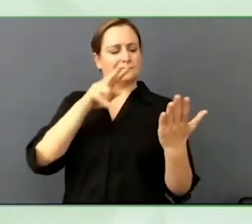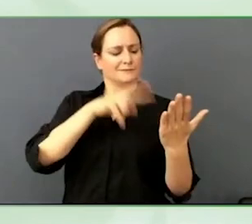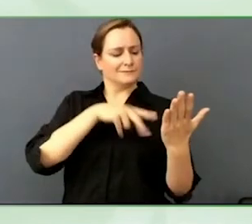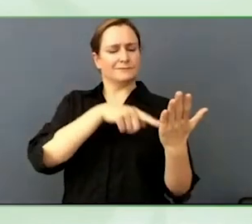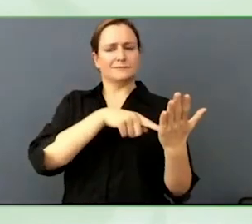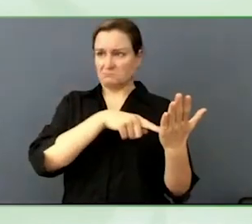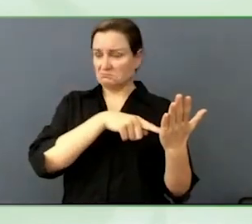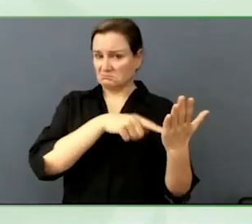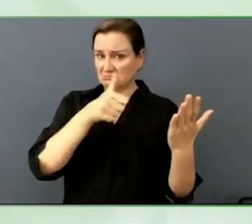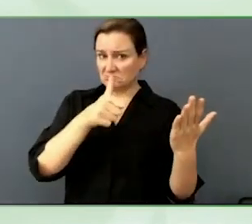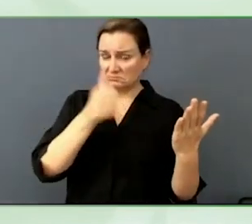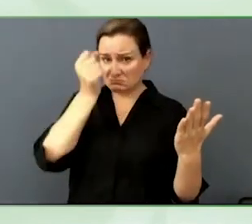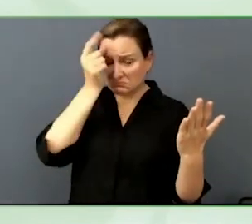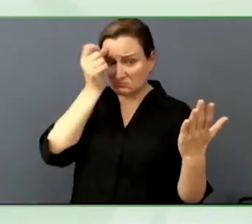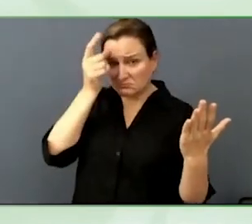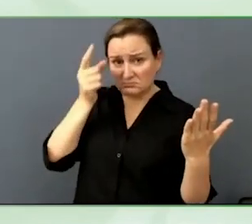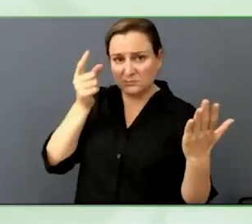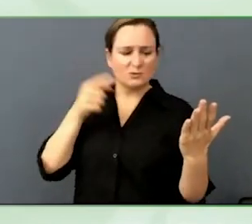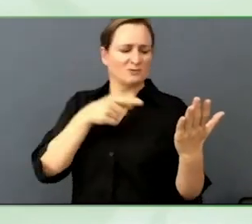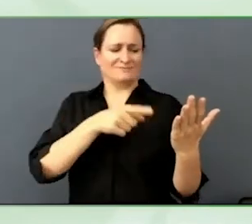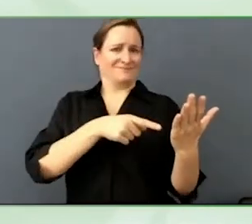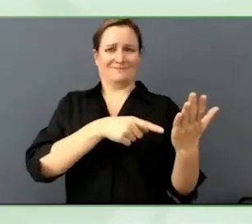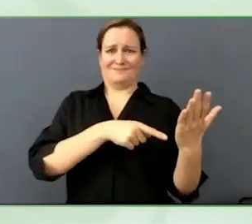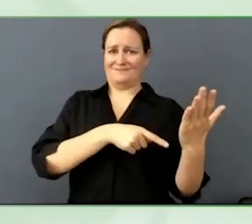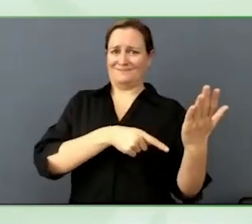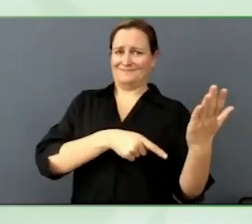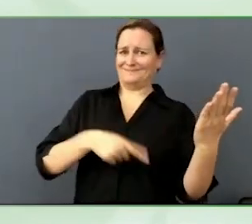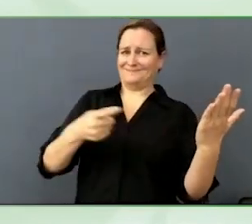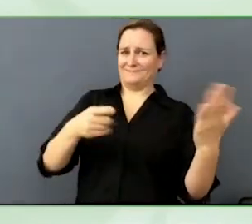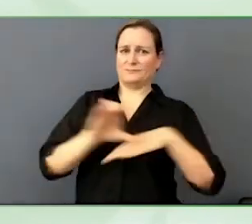That is so critical in the way that we do things.